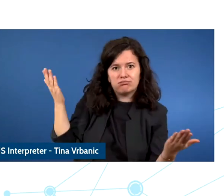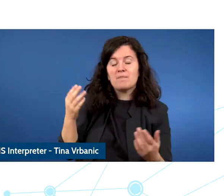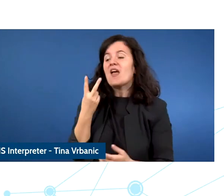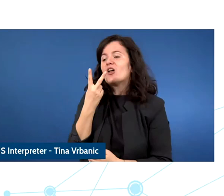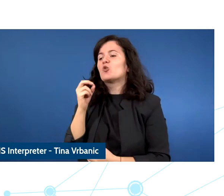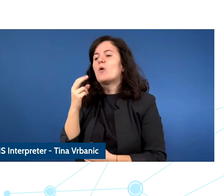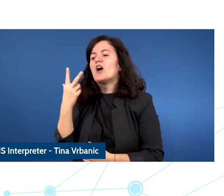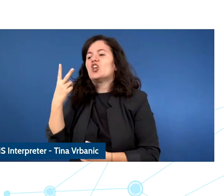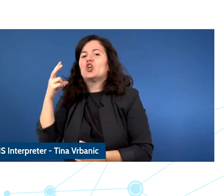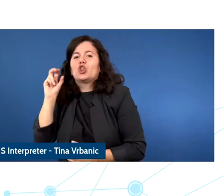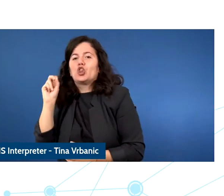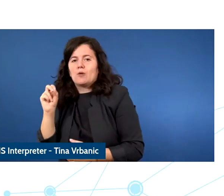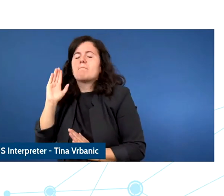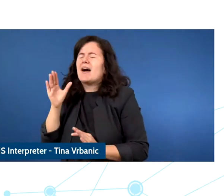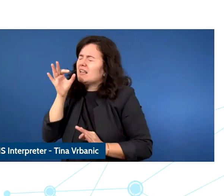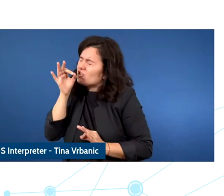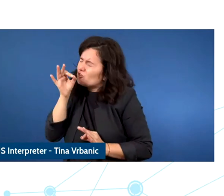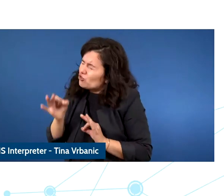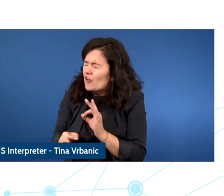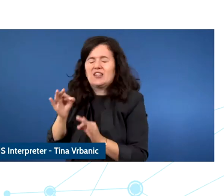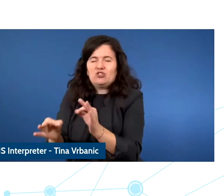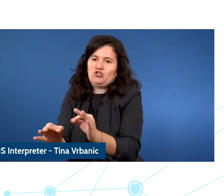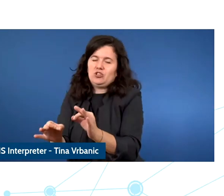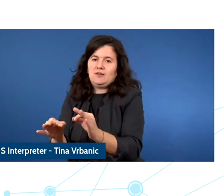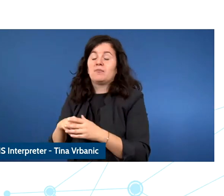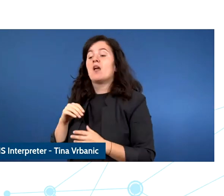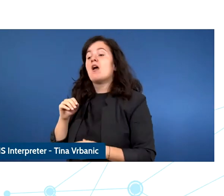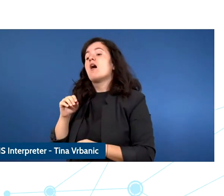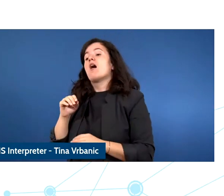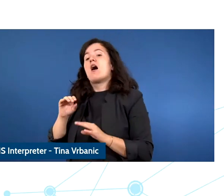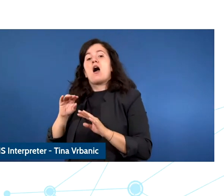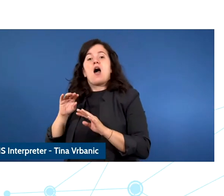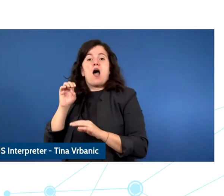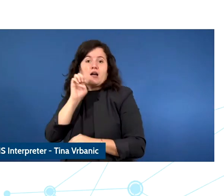have been developed by the Council of Europe and European commission can